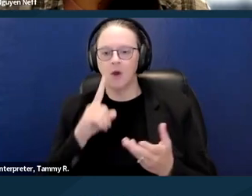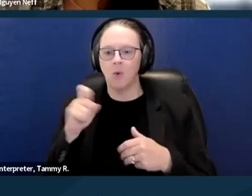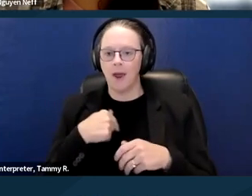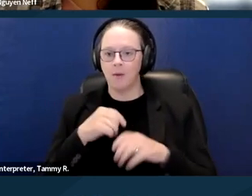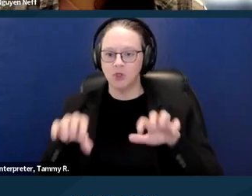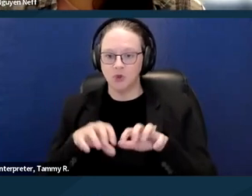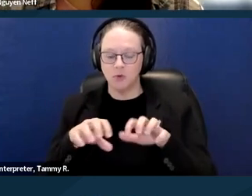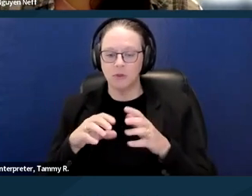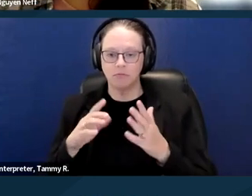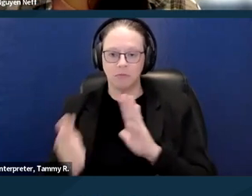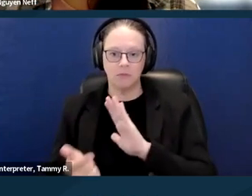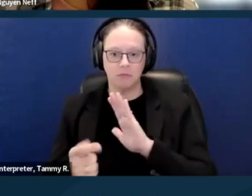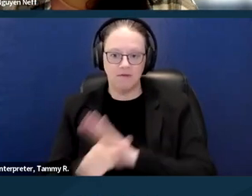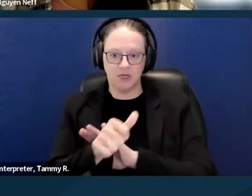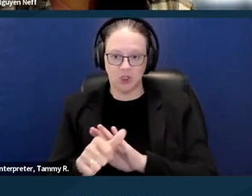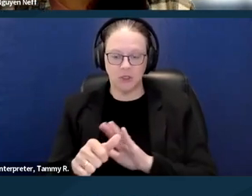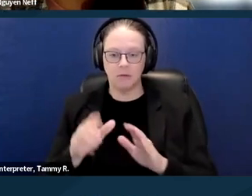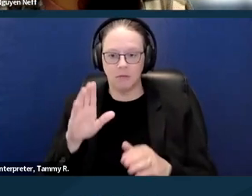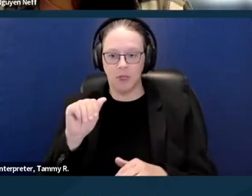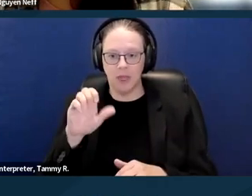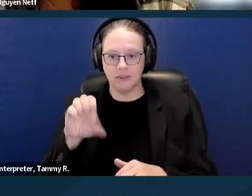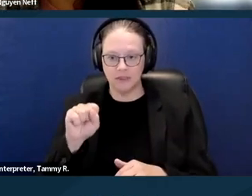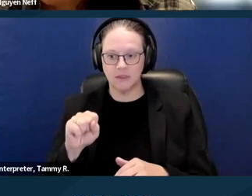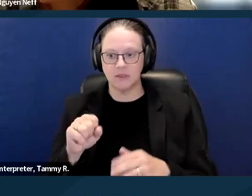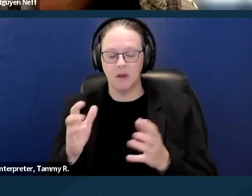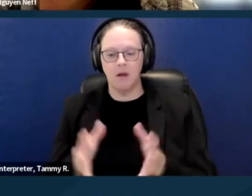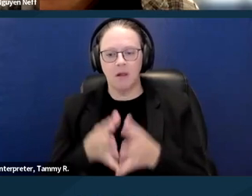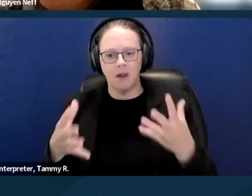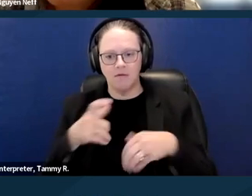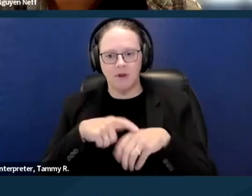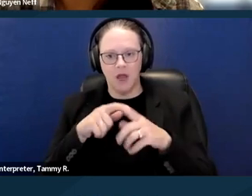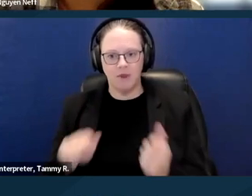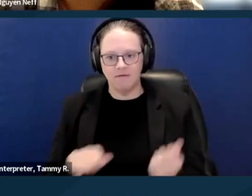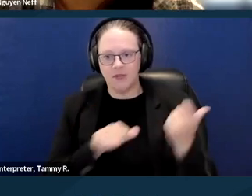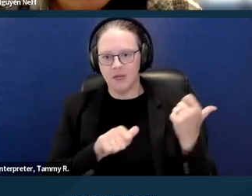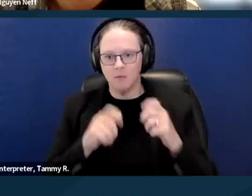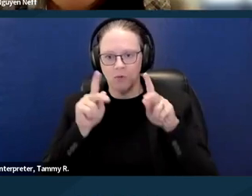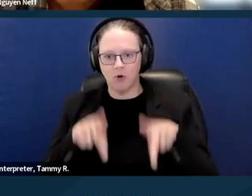I feel like a lot of times evicting someone for a disability came under nuisance.